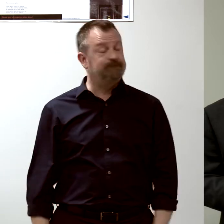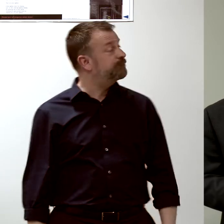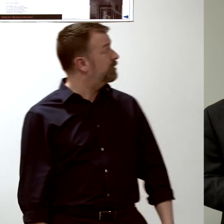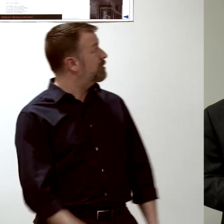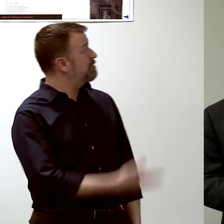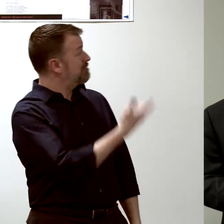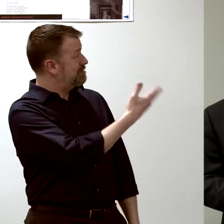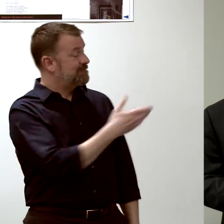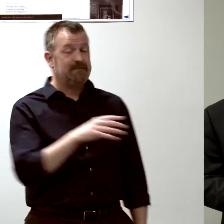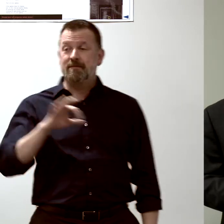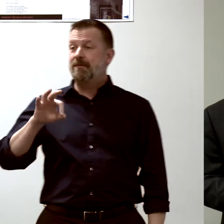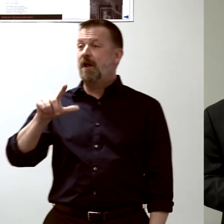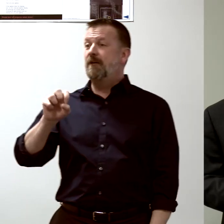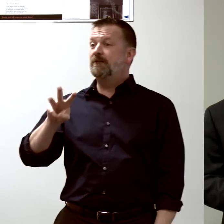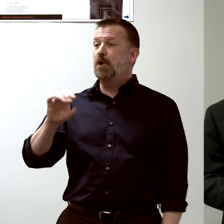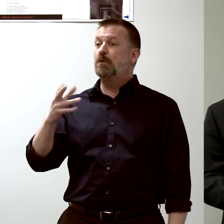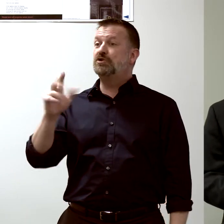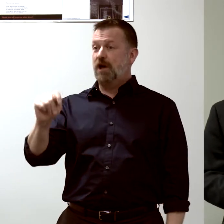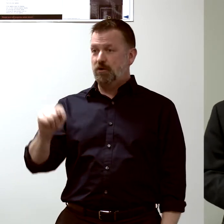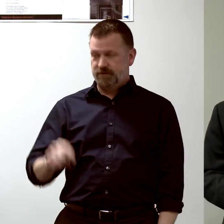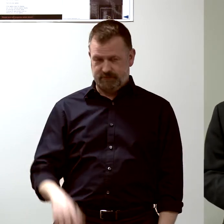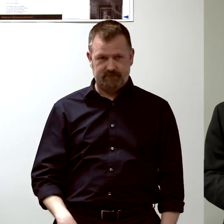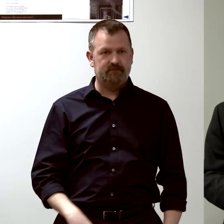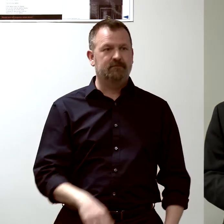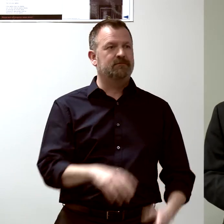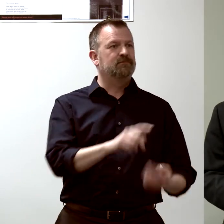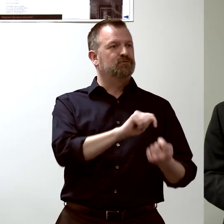that we turn into differential equations...